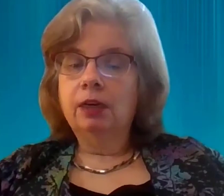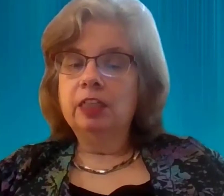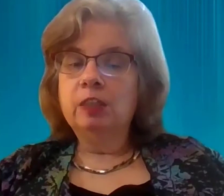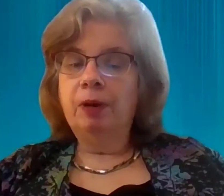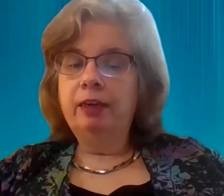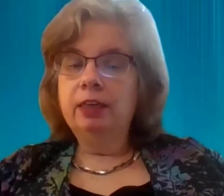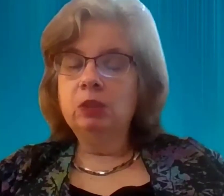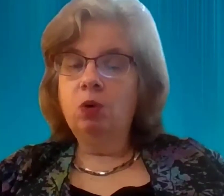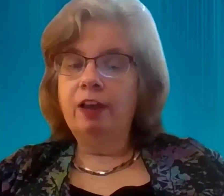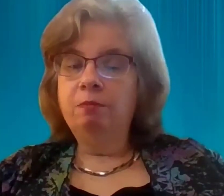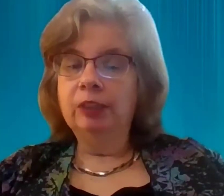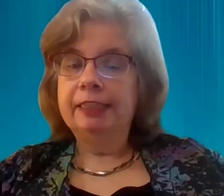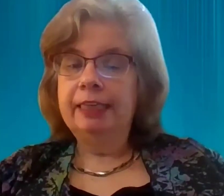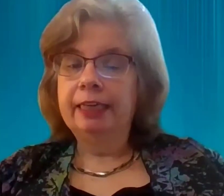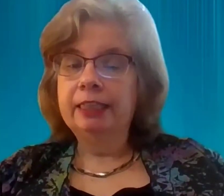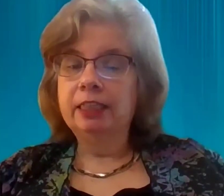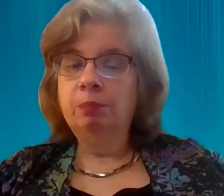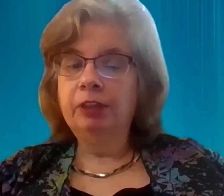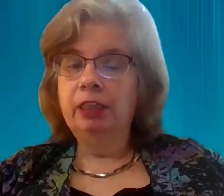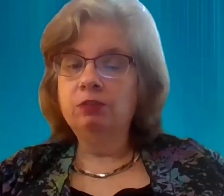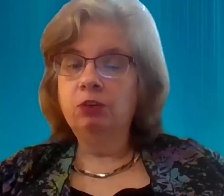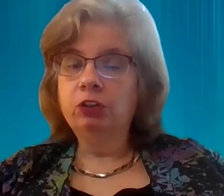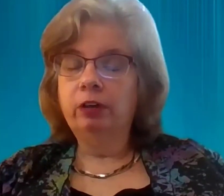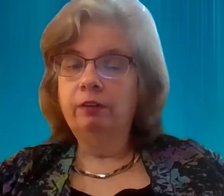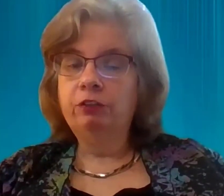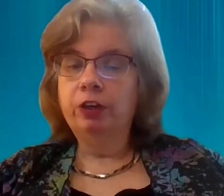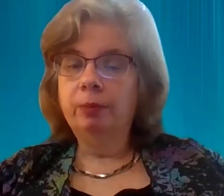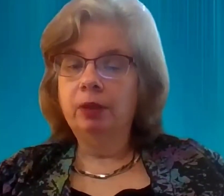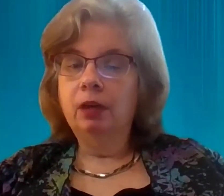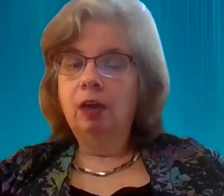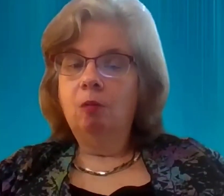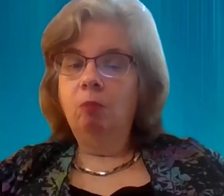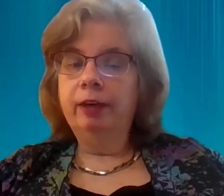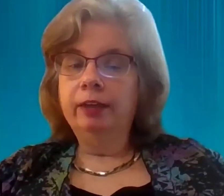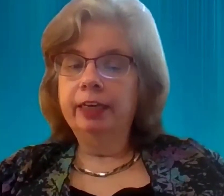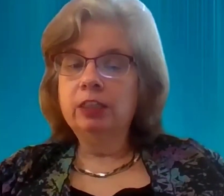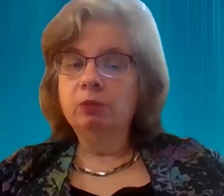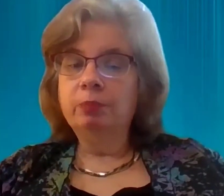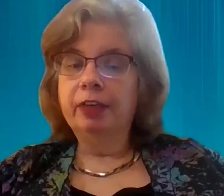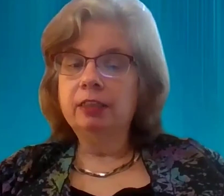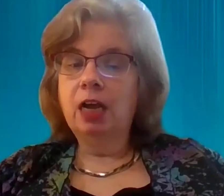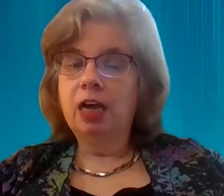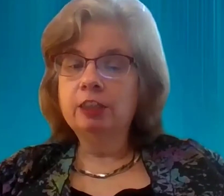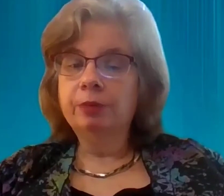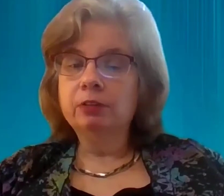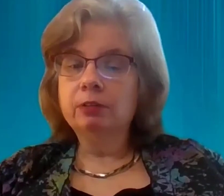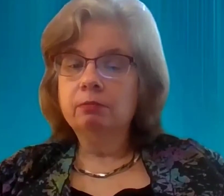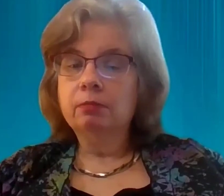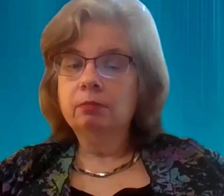Despite his wife Melissa Hickson pleads for alternative treatment, Michael Hickson was placed in hospice,